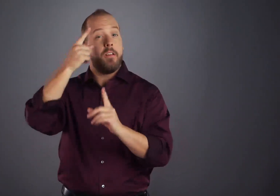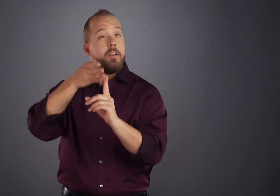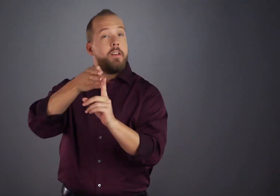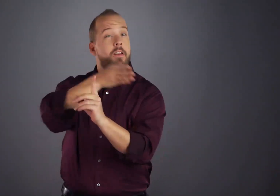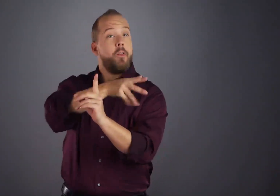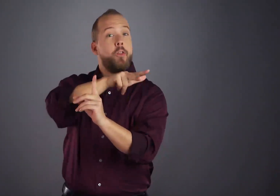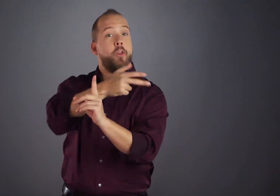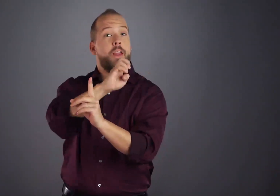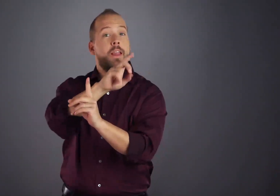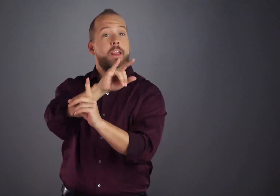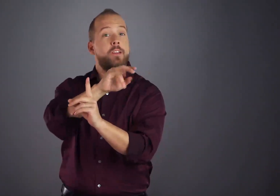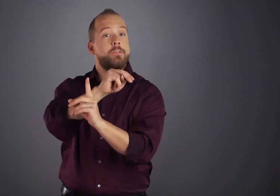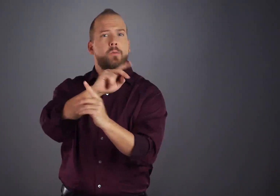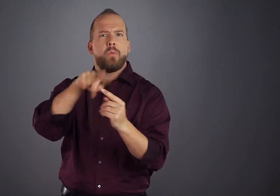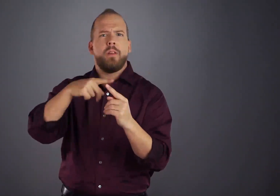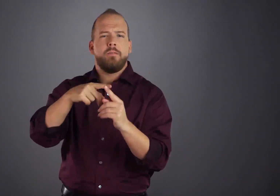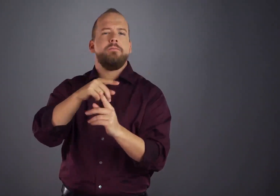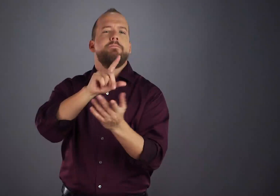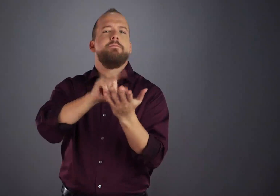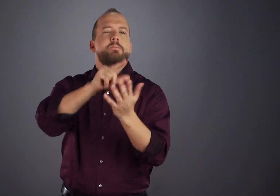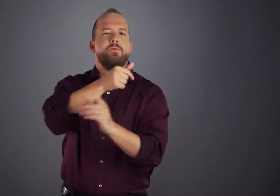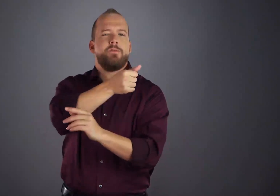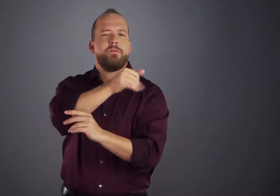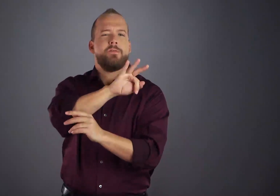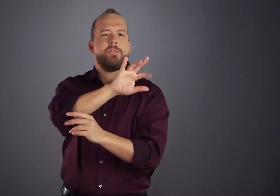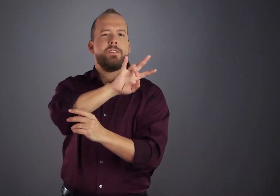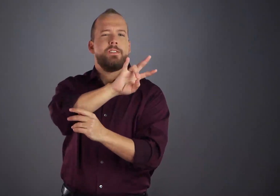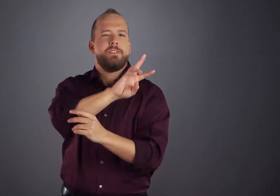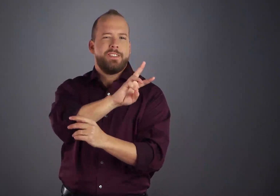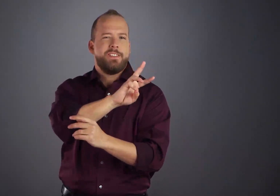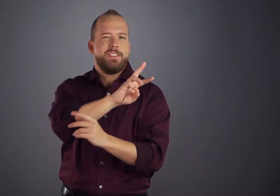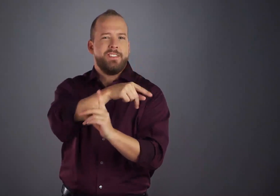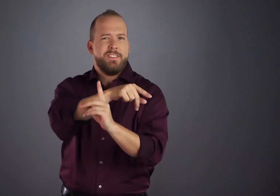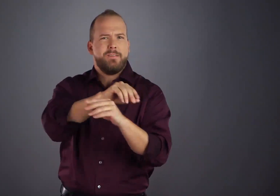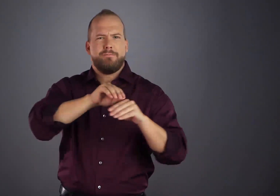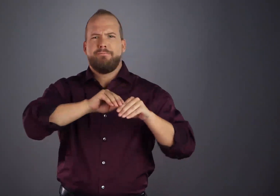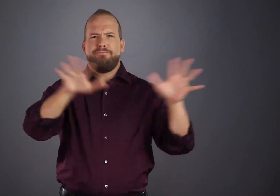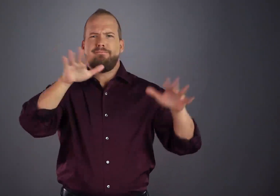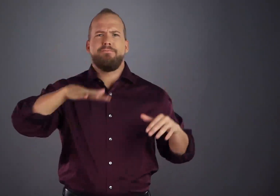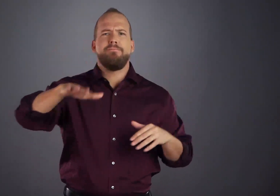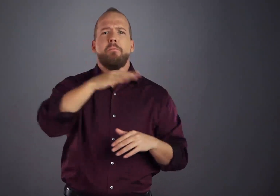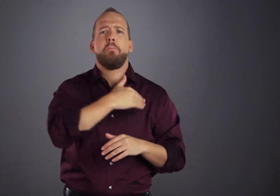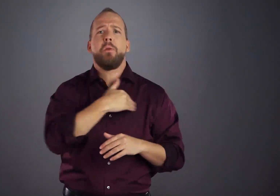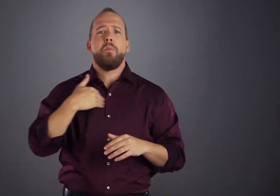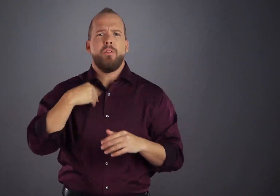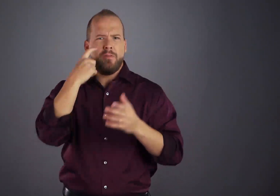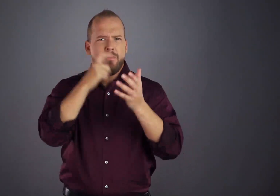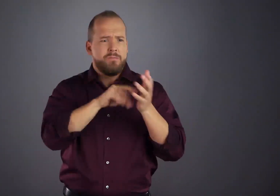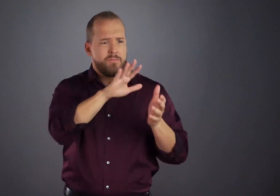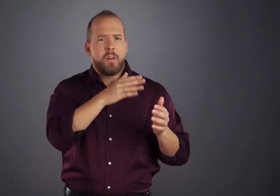Since the third edition was published in 1976, worldwide membership of A.A.